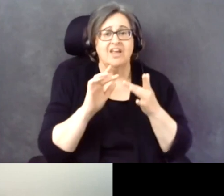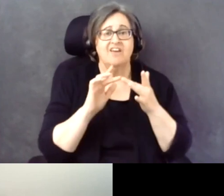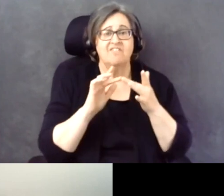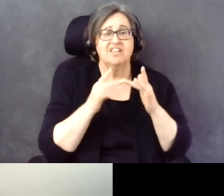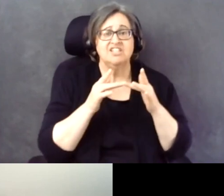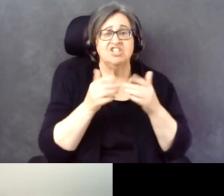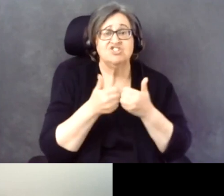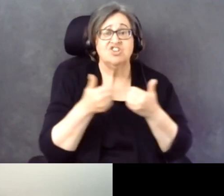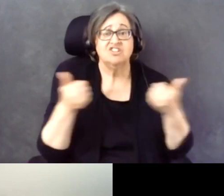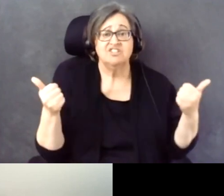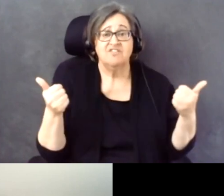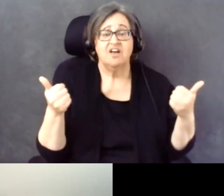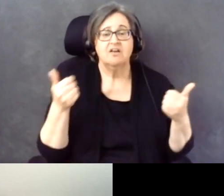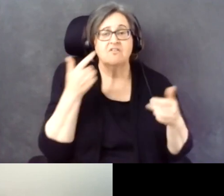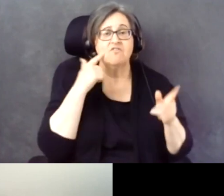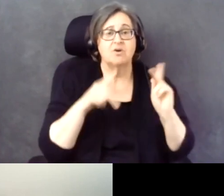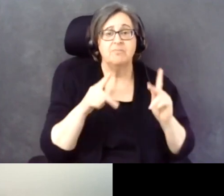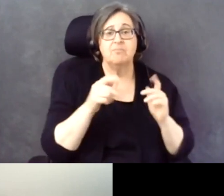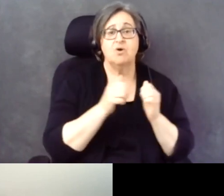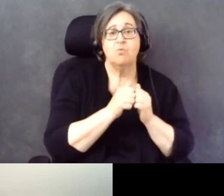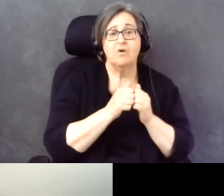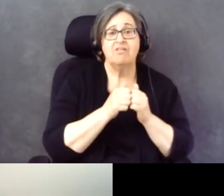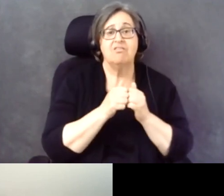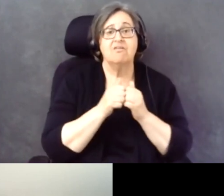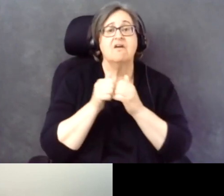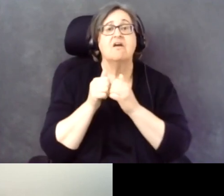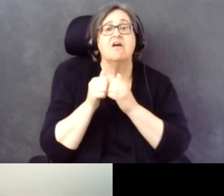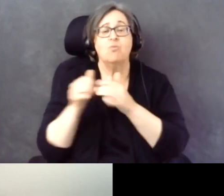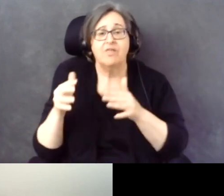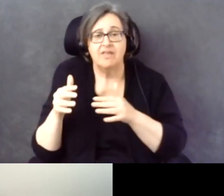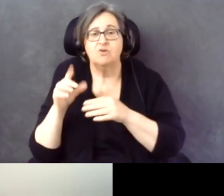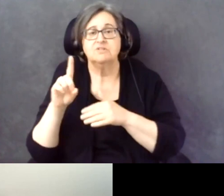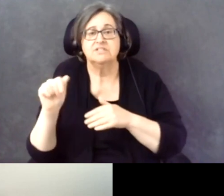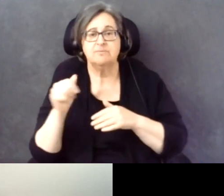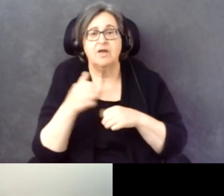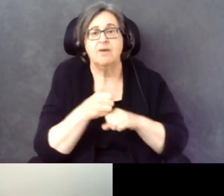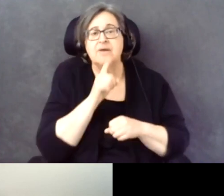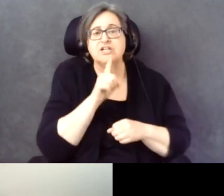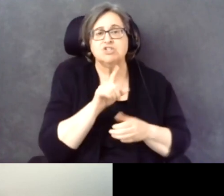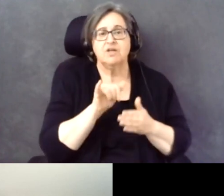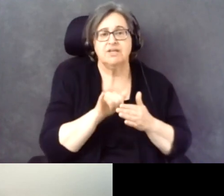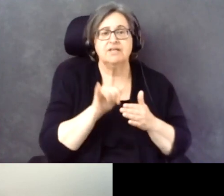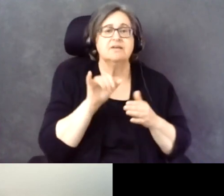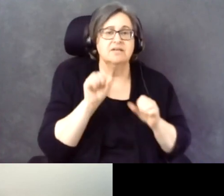with and without disabilities. So we want to make sure they can compensate for that.